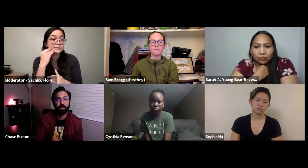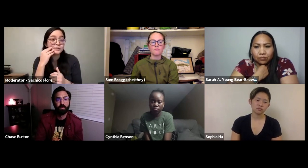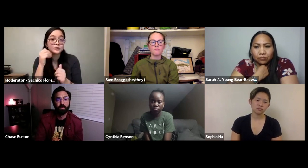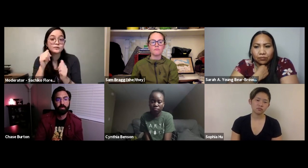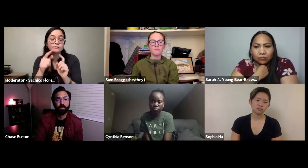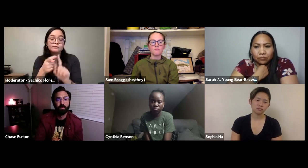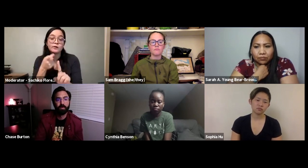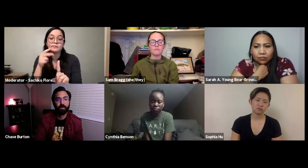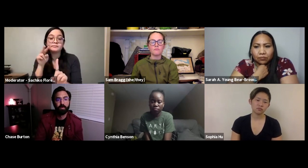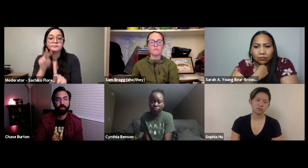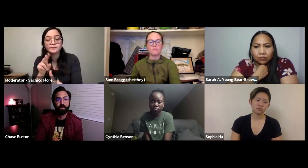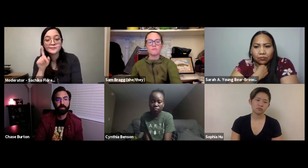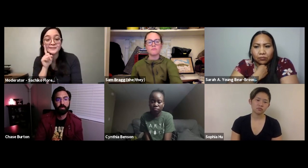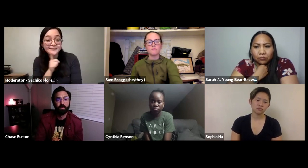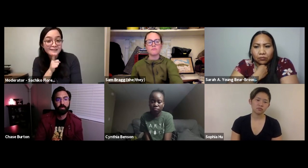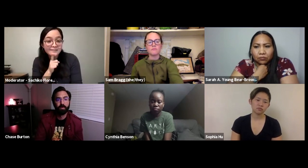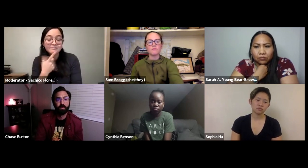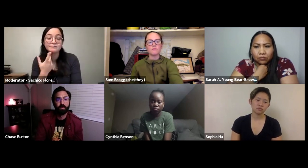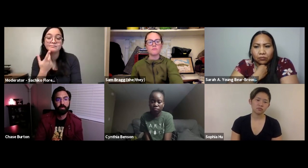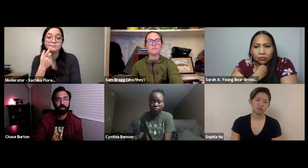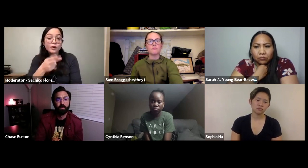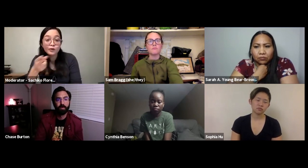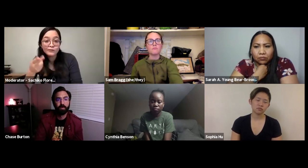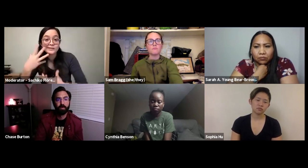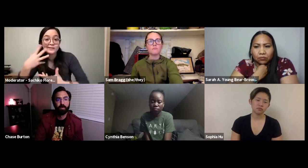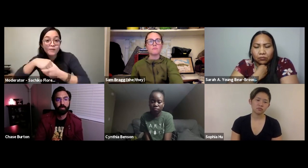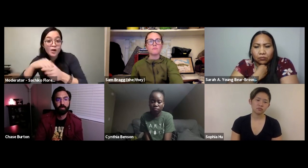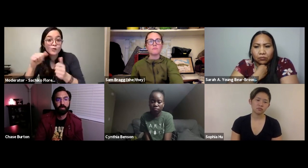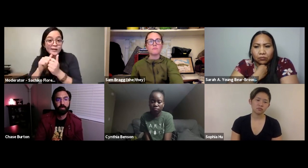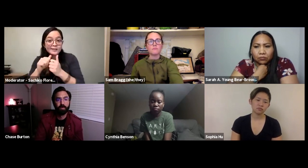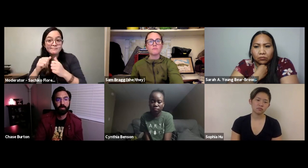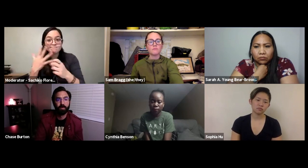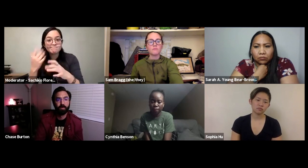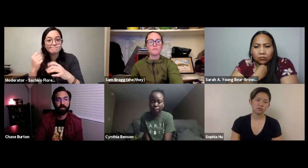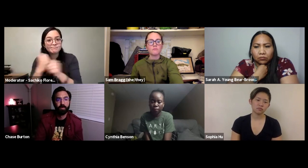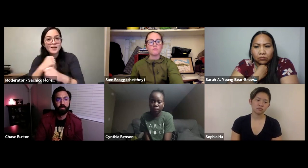and downs. I'm wondering if you know in a deaf perspective or in the hard of hearing